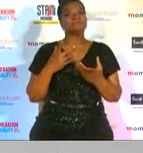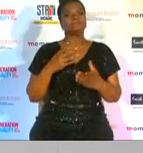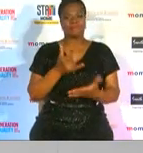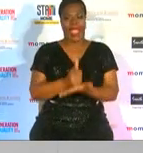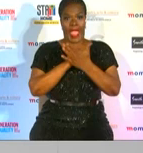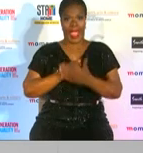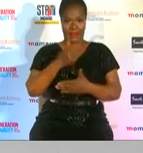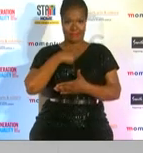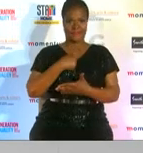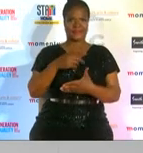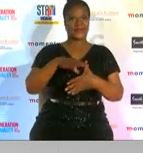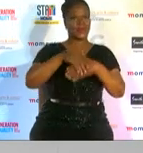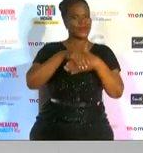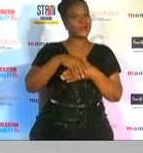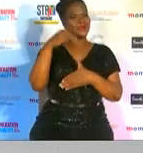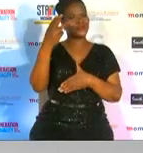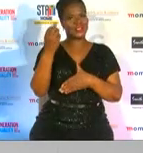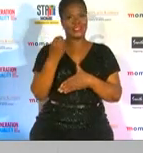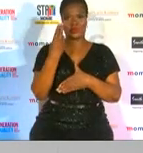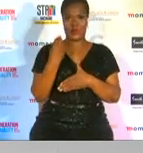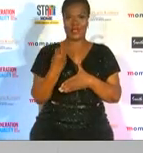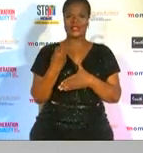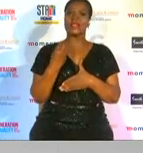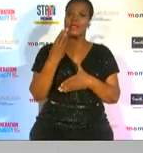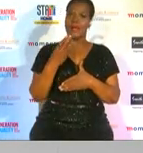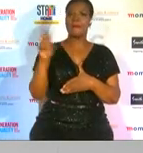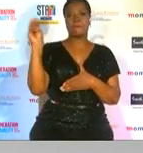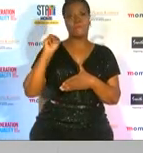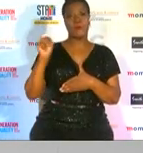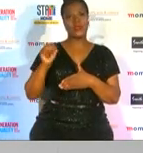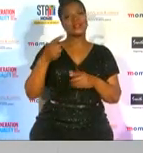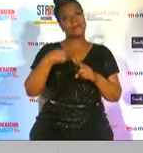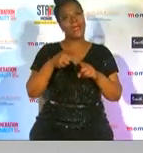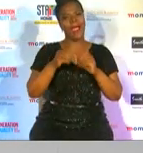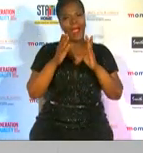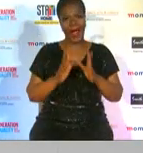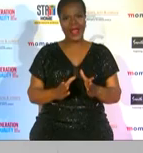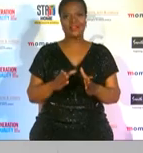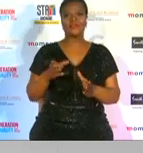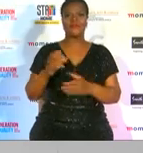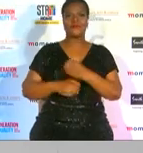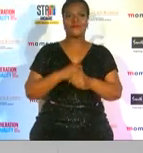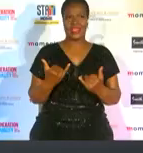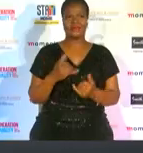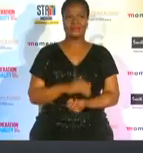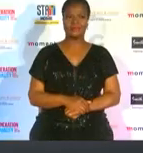the 2020 momentum athlete of the year hayley nixon